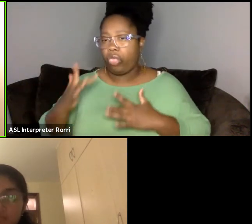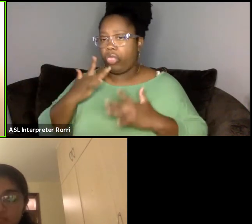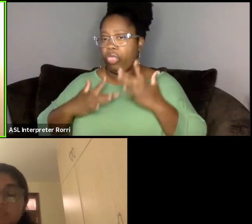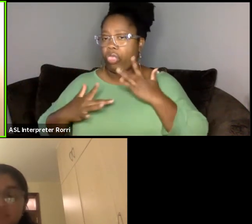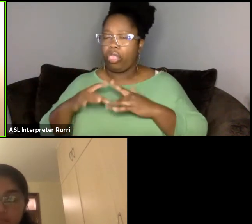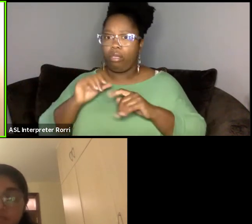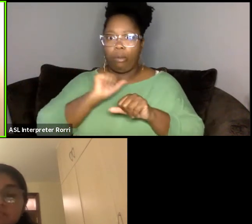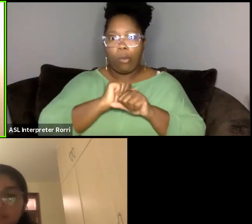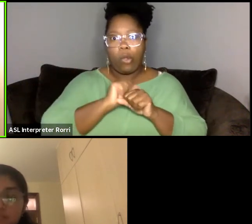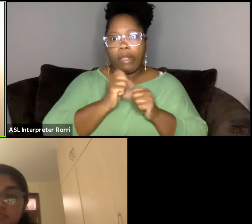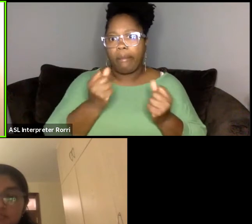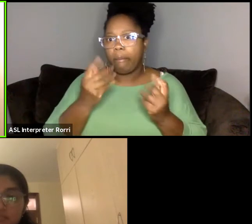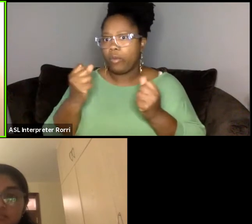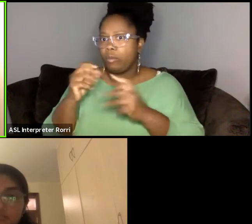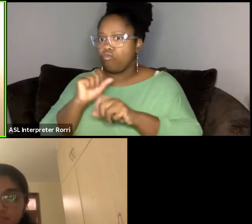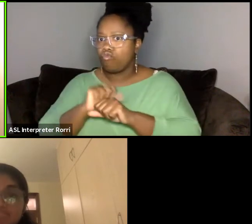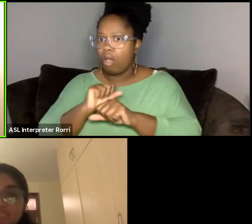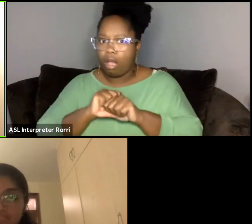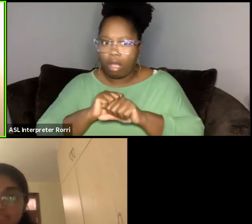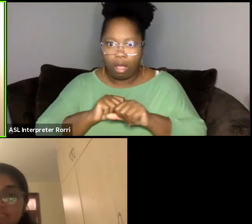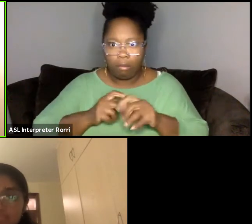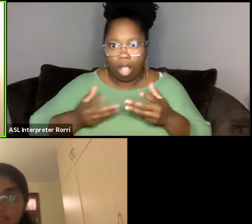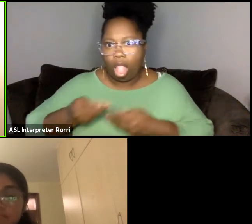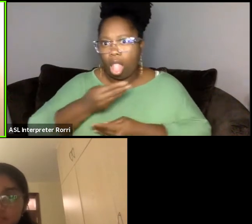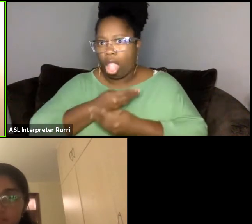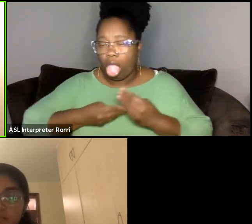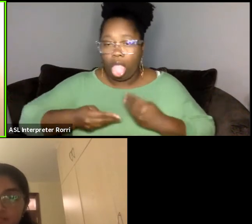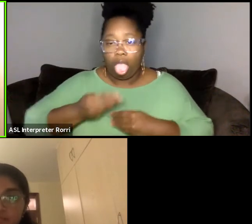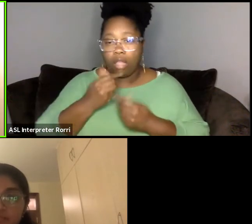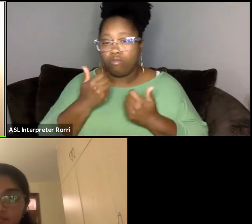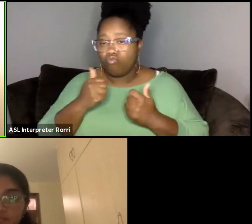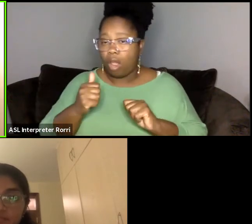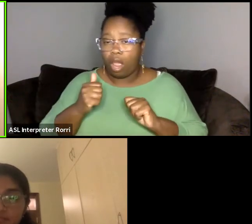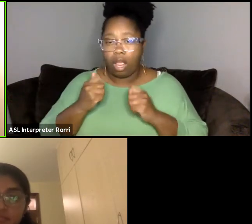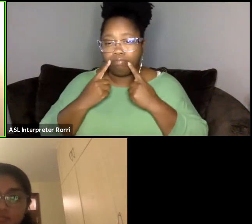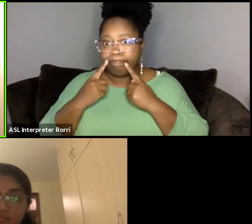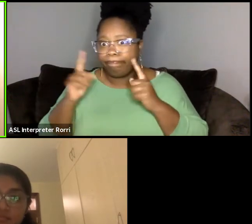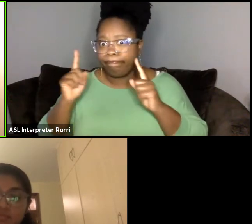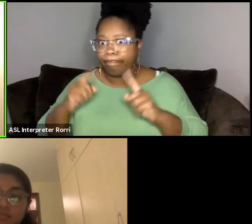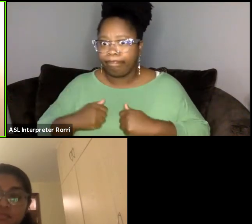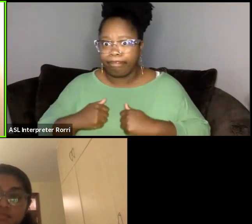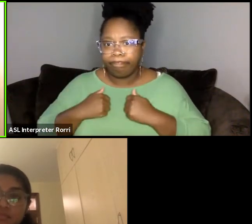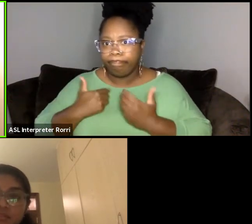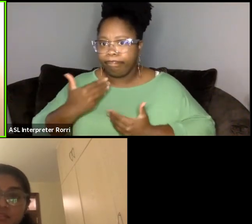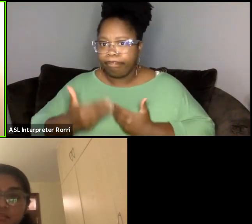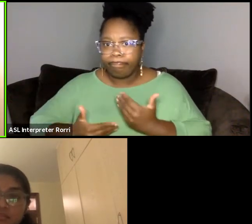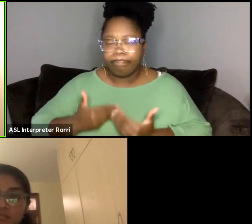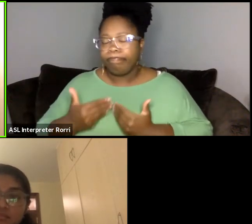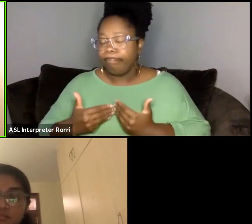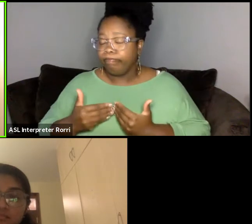and just trying to make it through the process. And so eventually I wasn't able to stay,